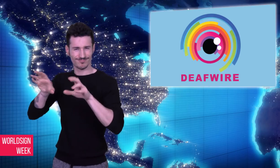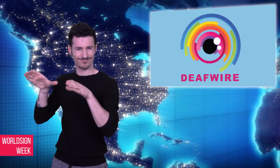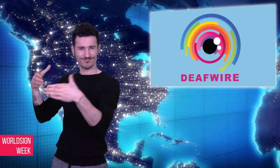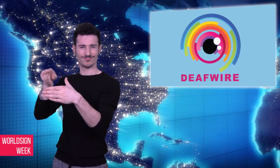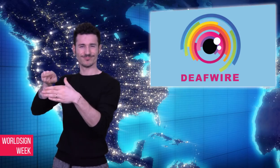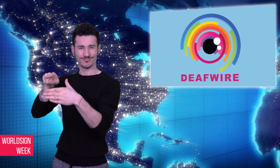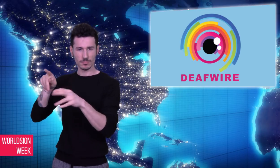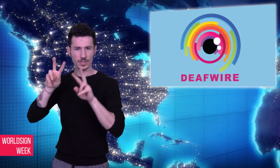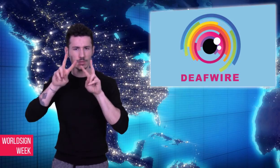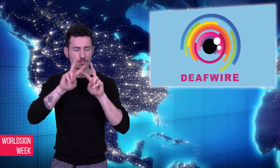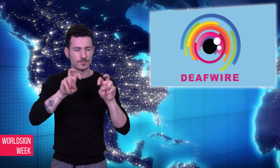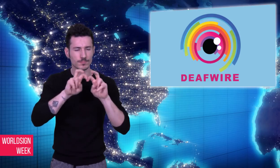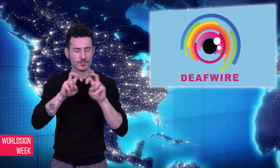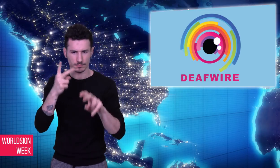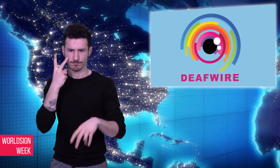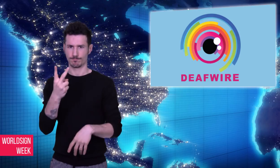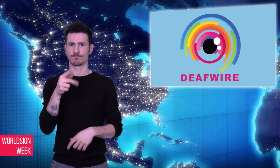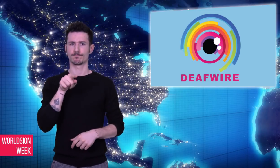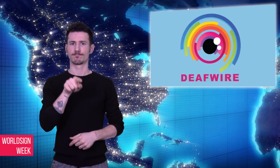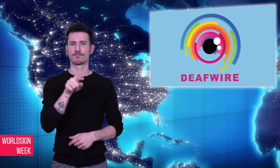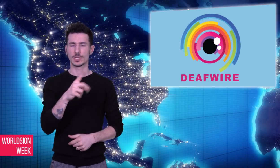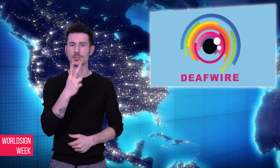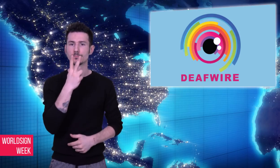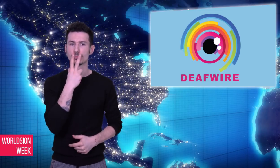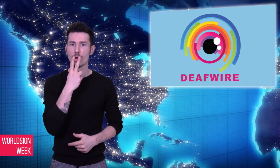chances of hearing loss by up to 60%. In